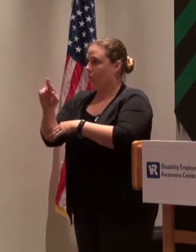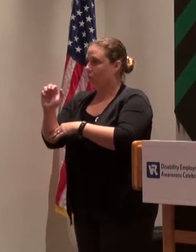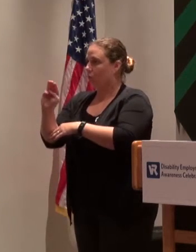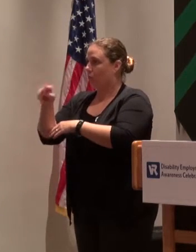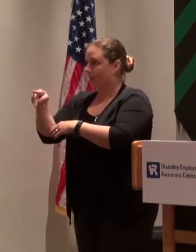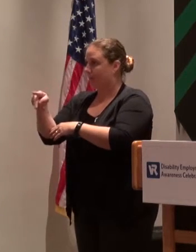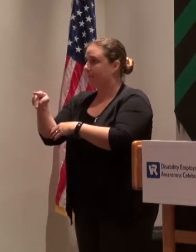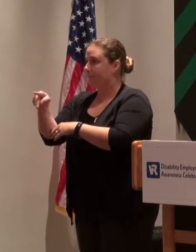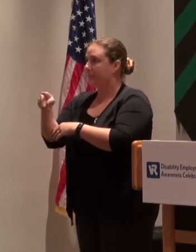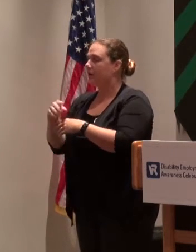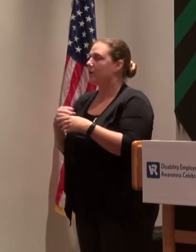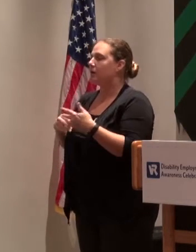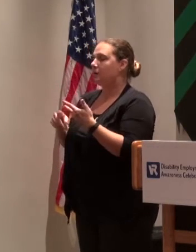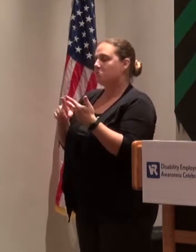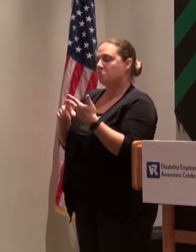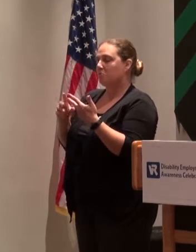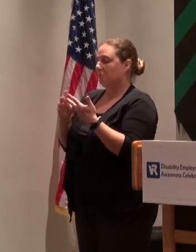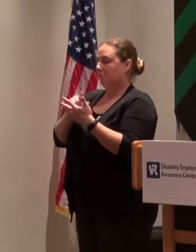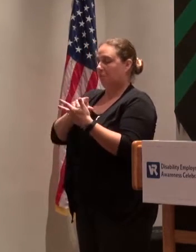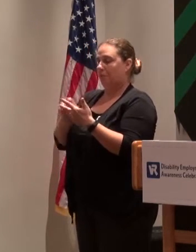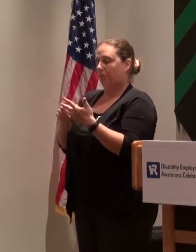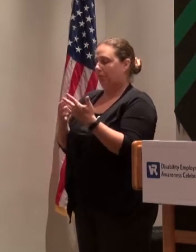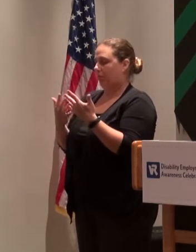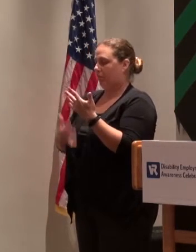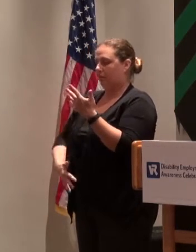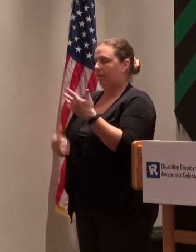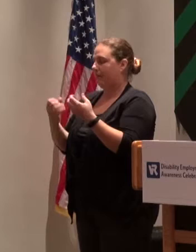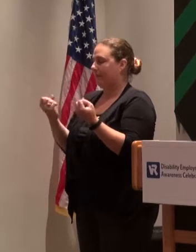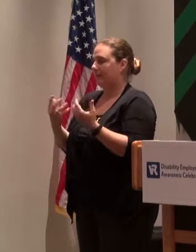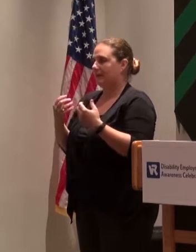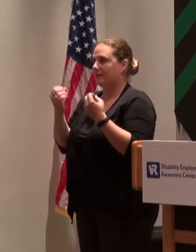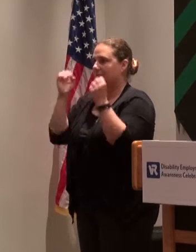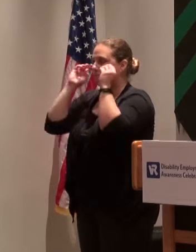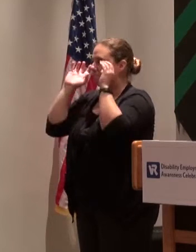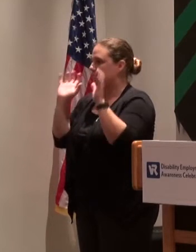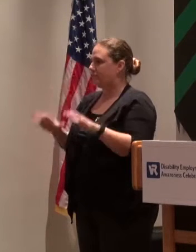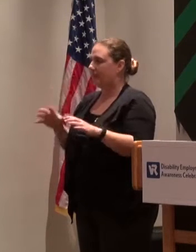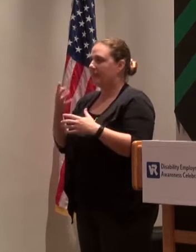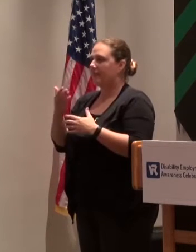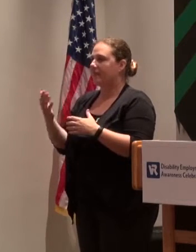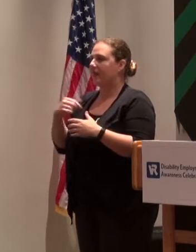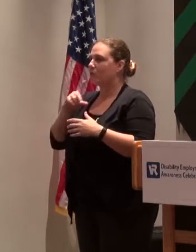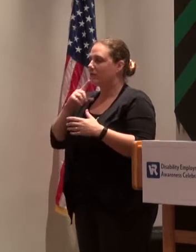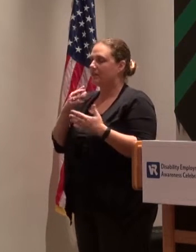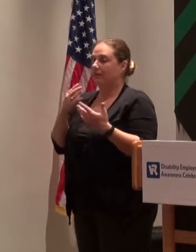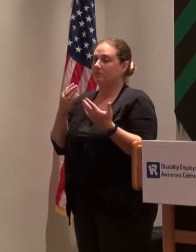it's just been amazing. And I can't the Department of Voc Rehab